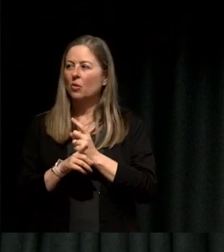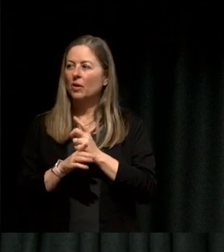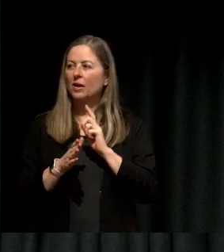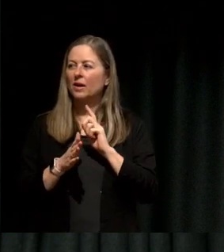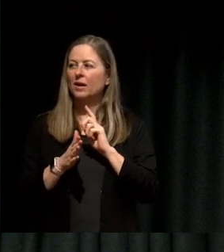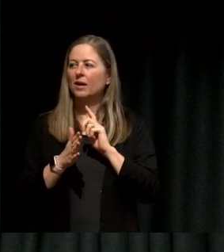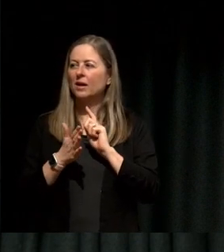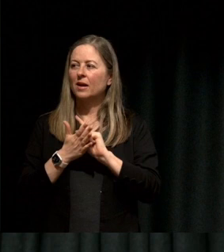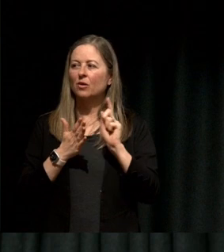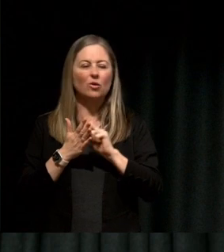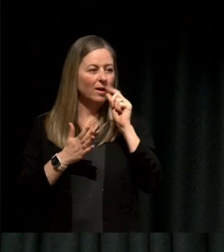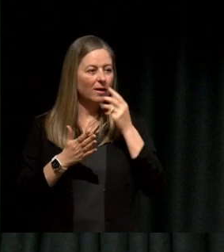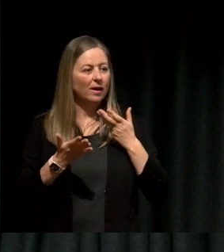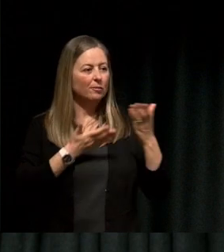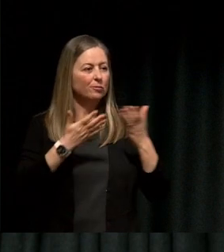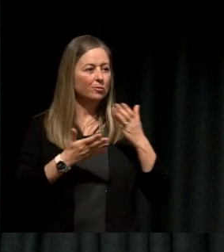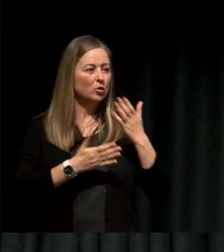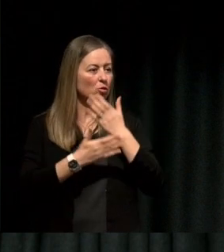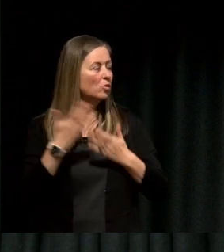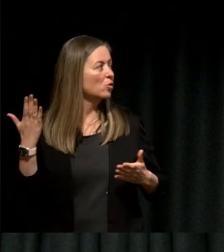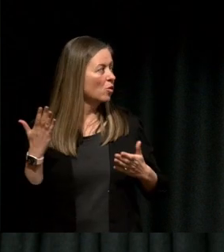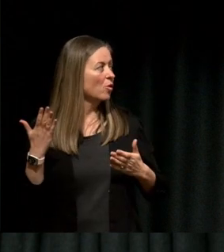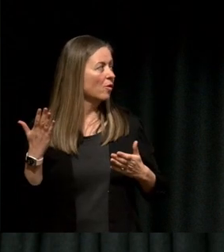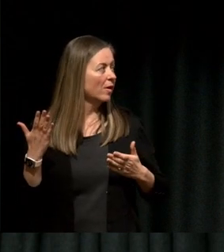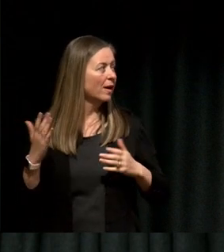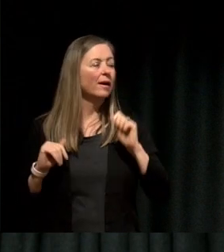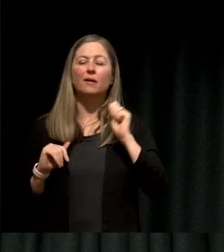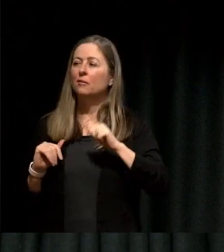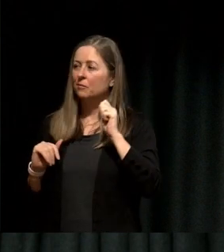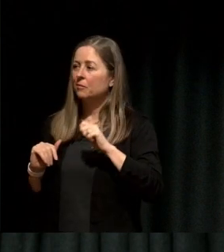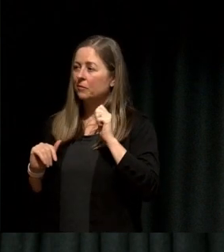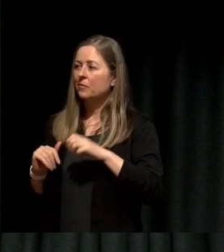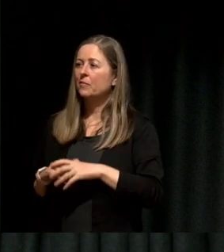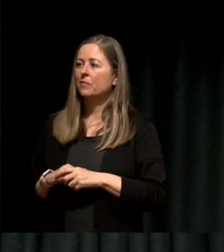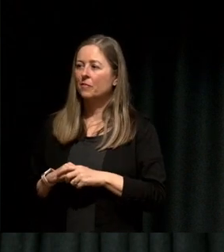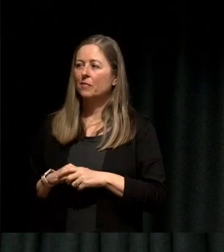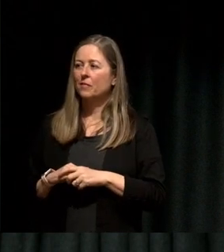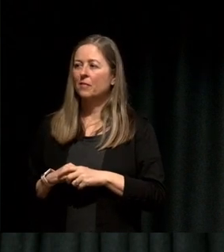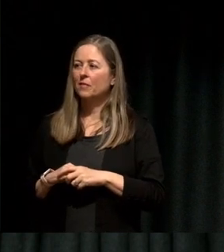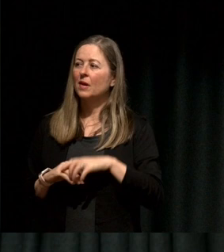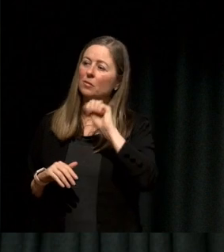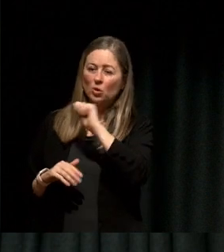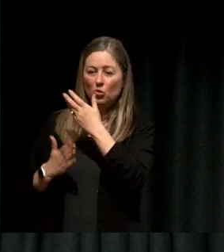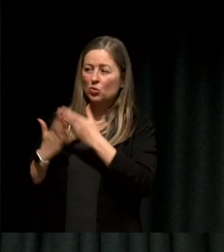Sandeep: if I can give you permission and that helps, 100% it's definitely right to share your story.